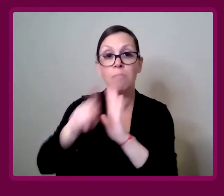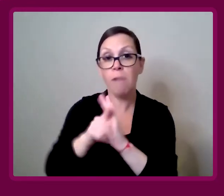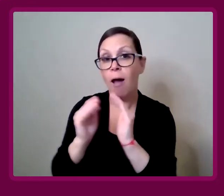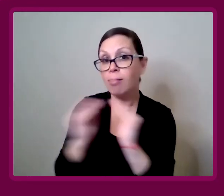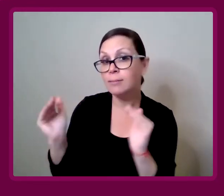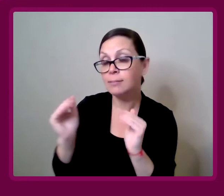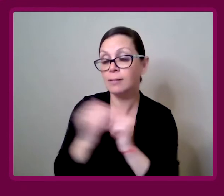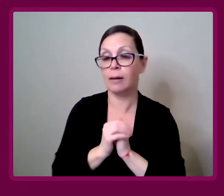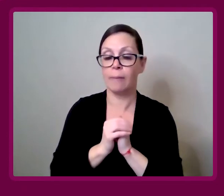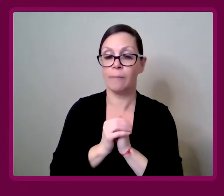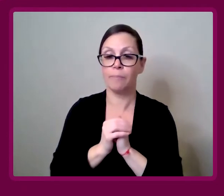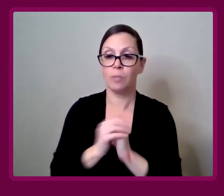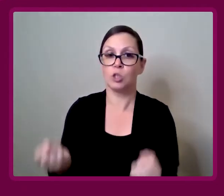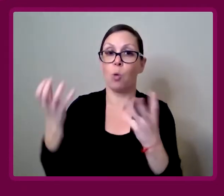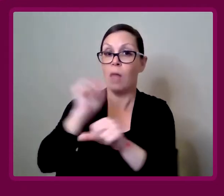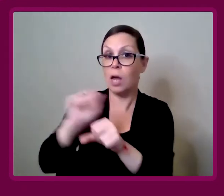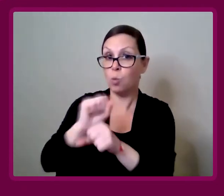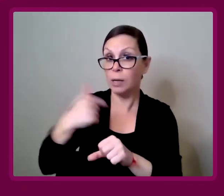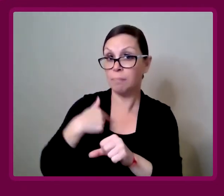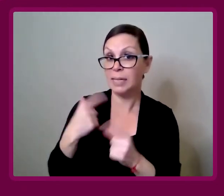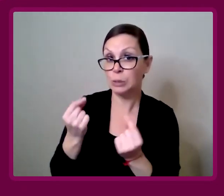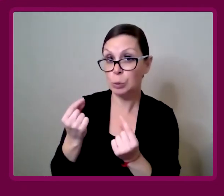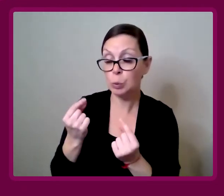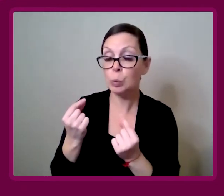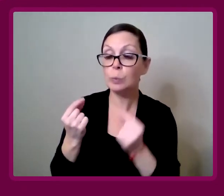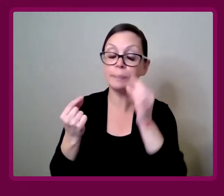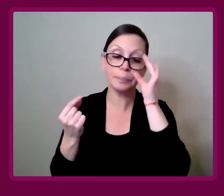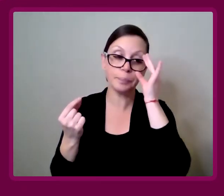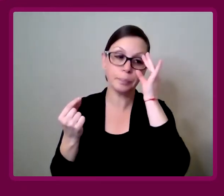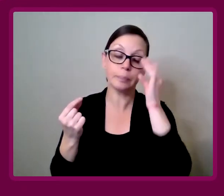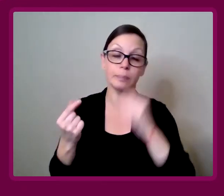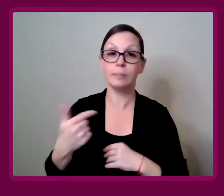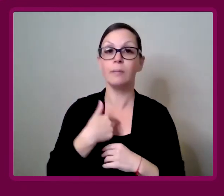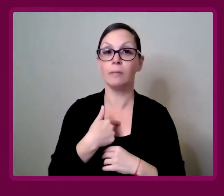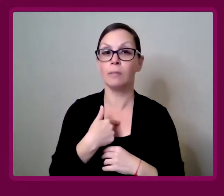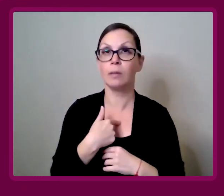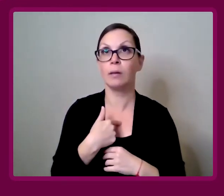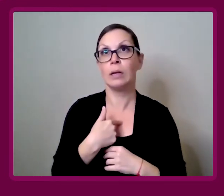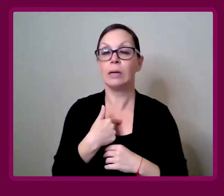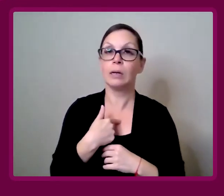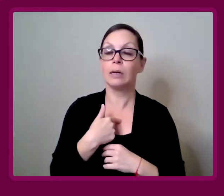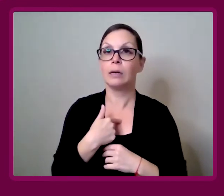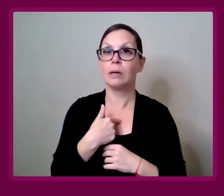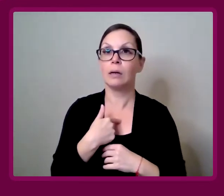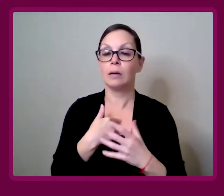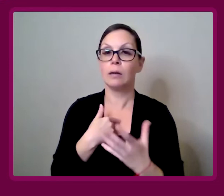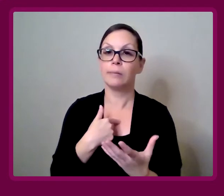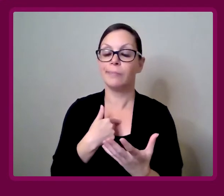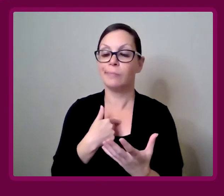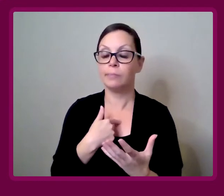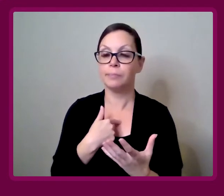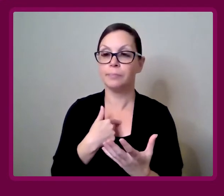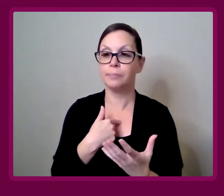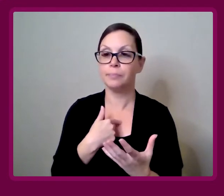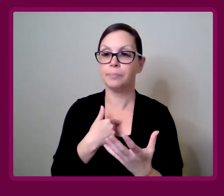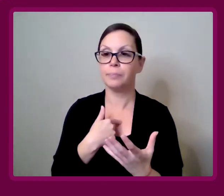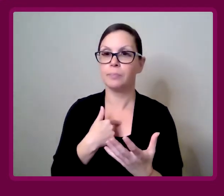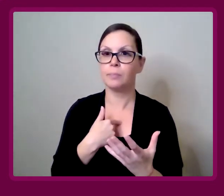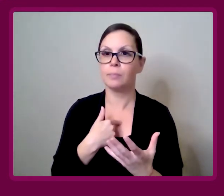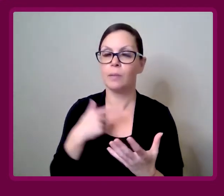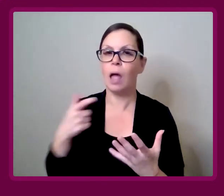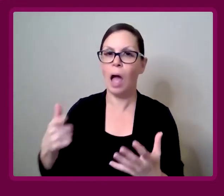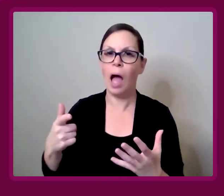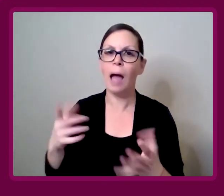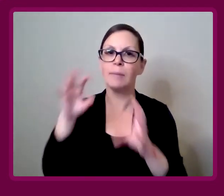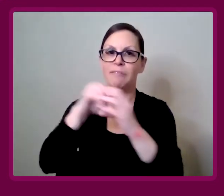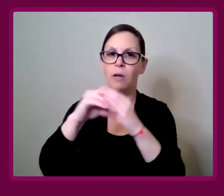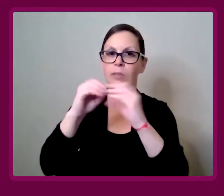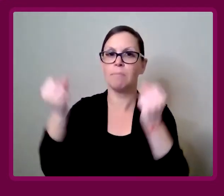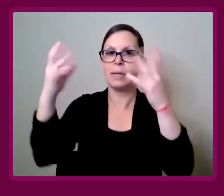A lot of the work that I do, I'm targeting multiple levels.